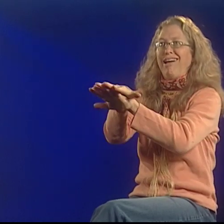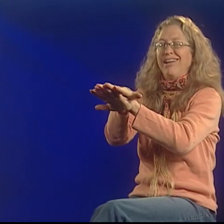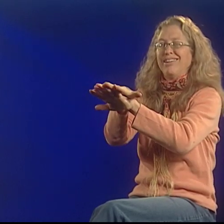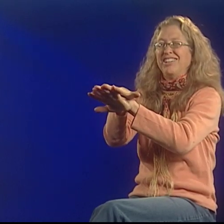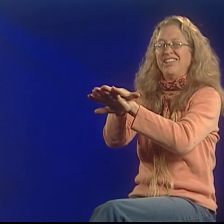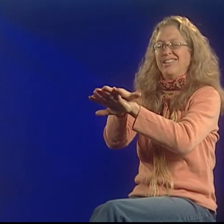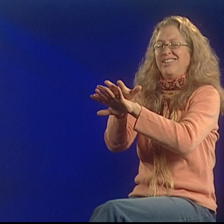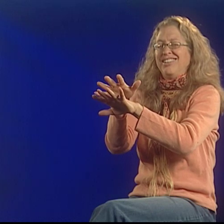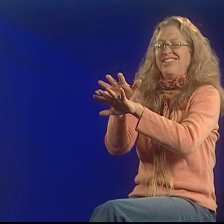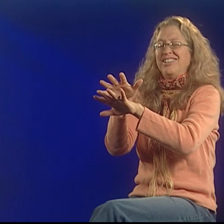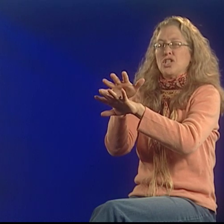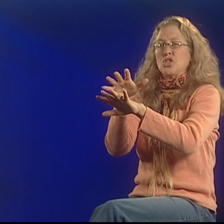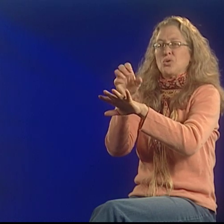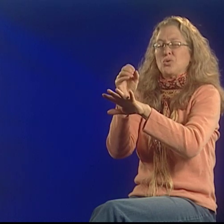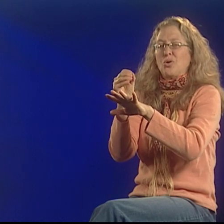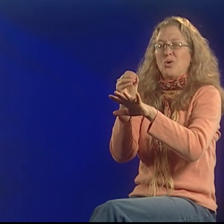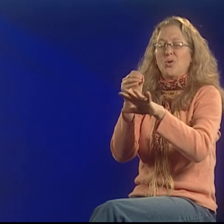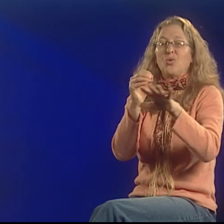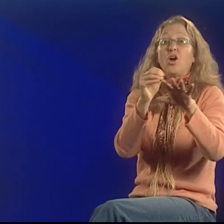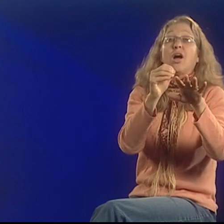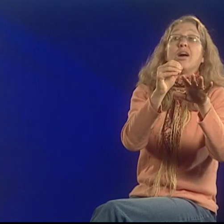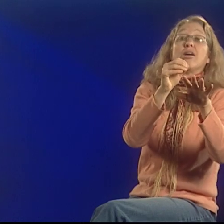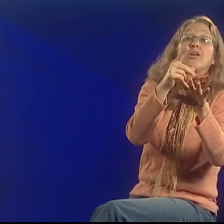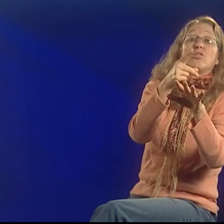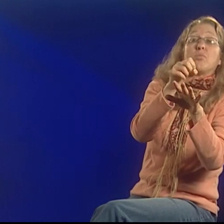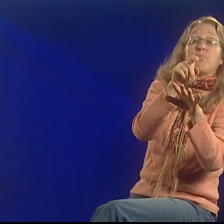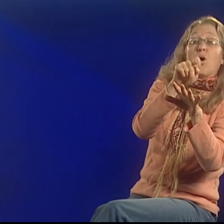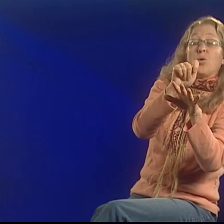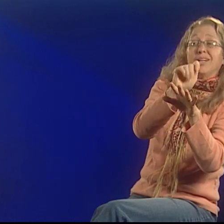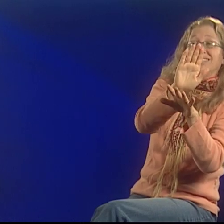and an entirely new form is placed upon the meaning.